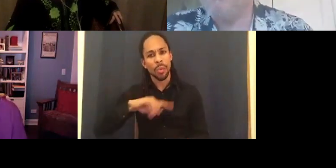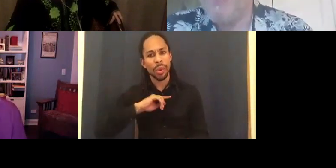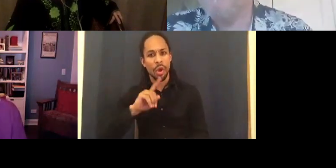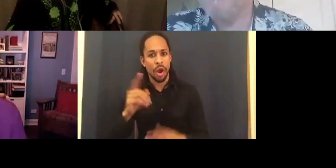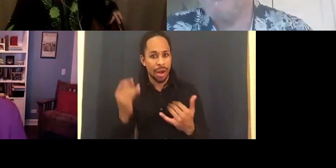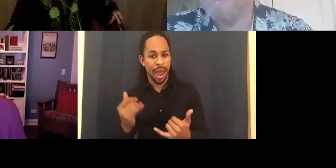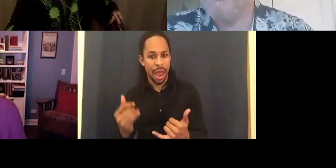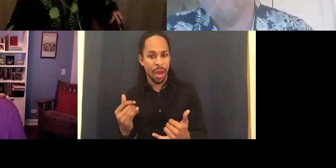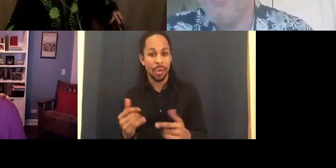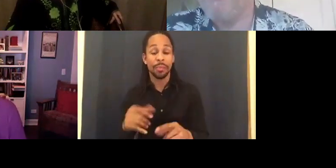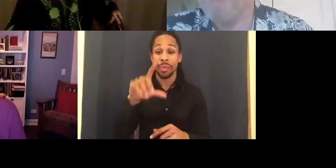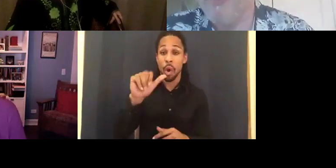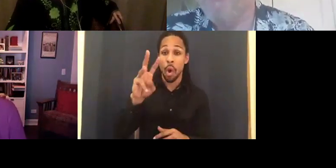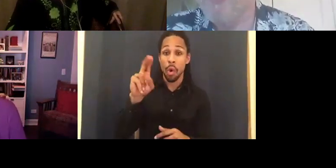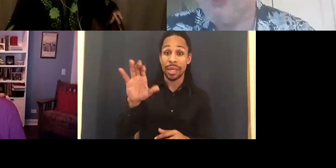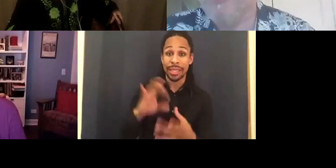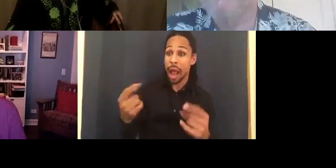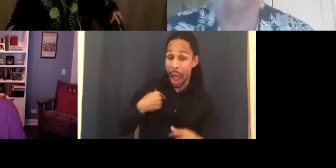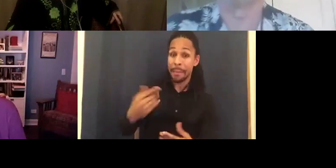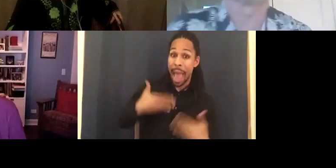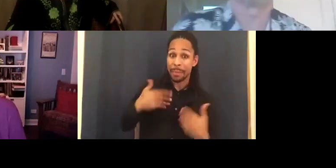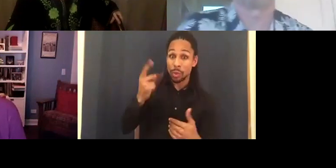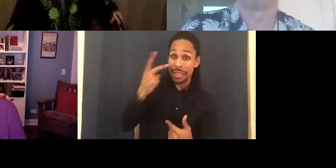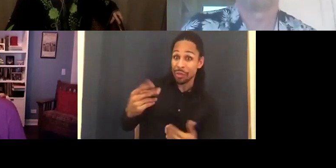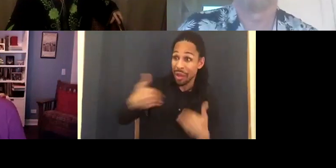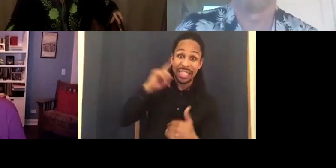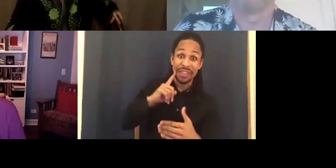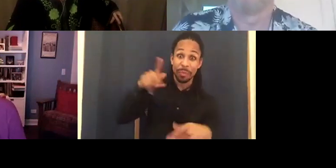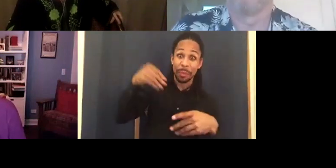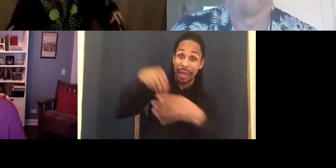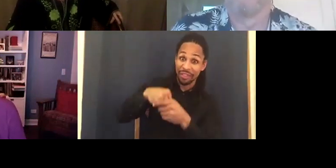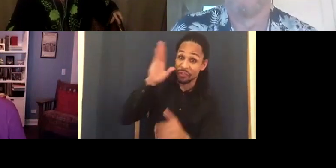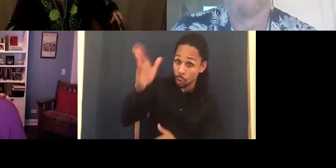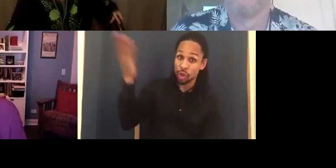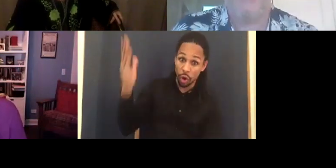glad to see there are deaf people in the future. >> Yes.